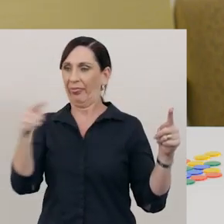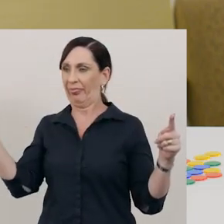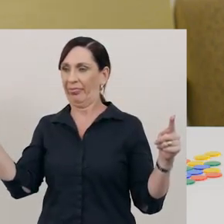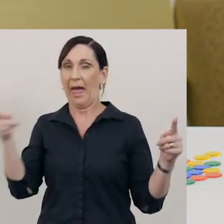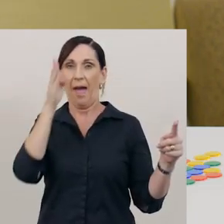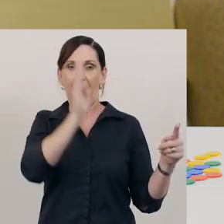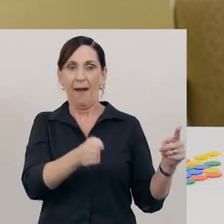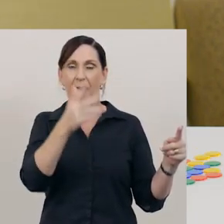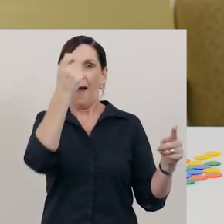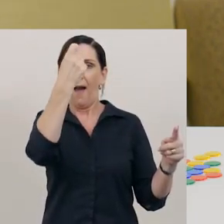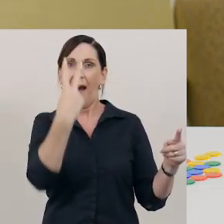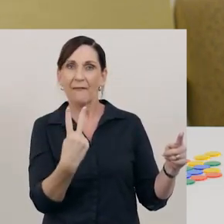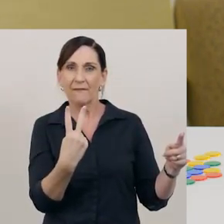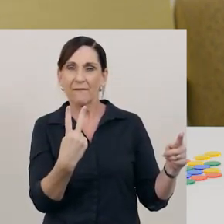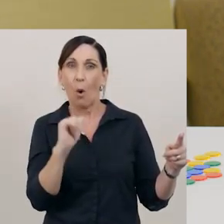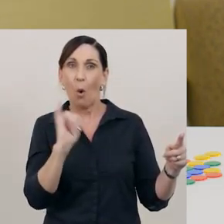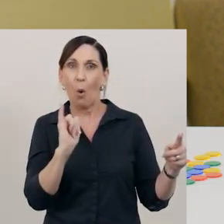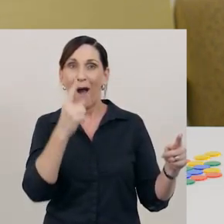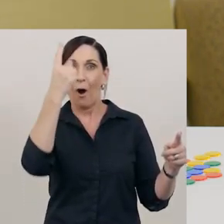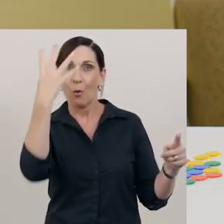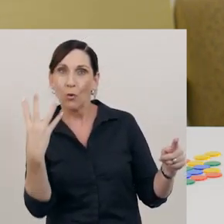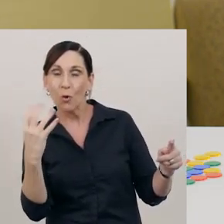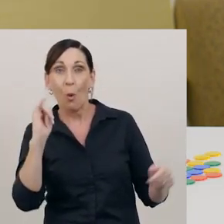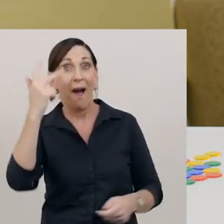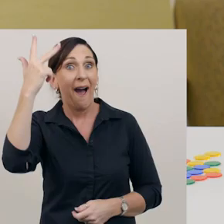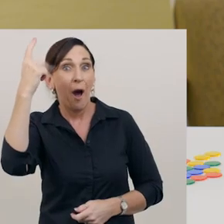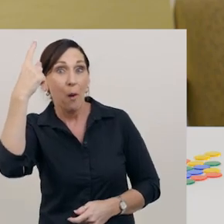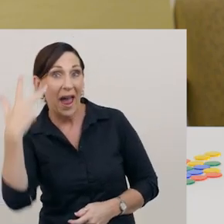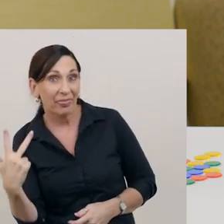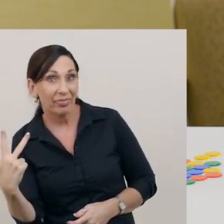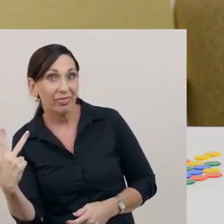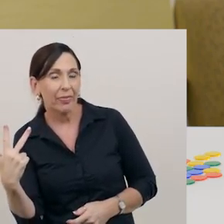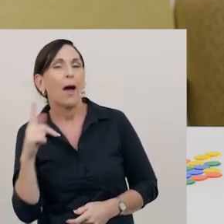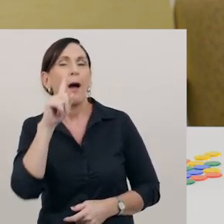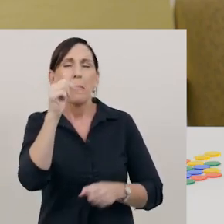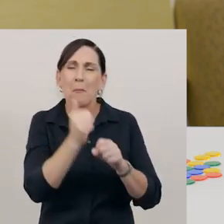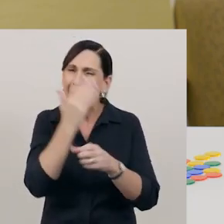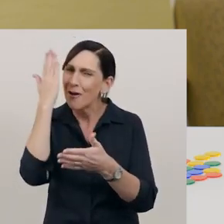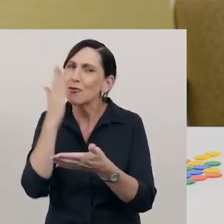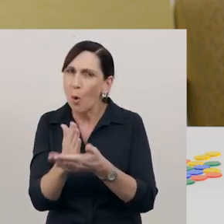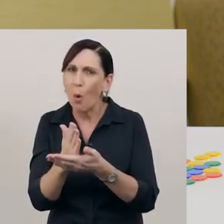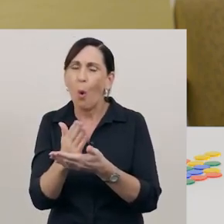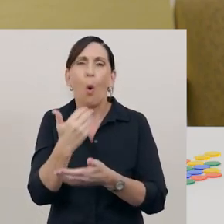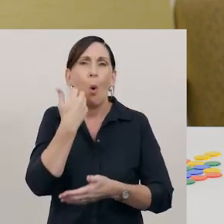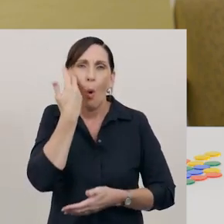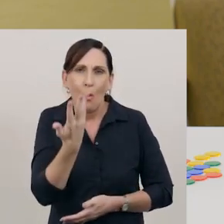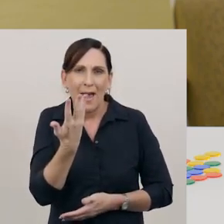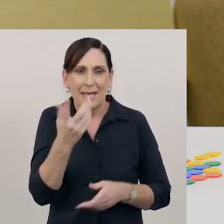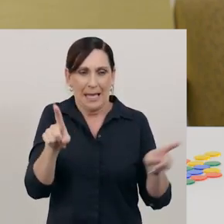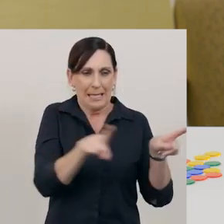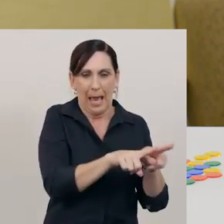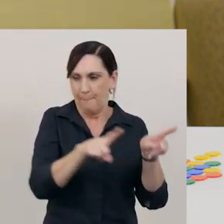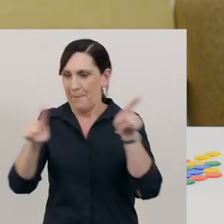quarters and eighths. We just have to ensure the final parts are, again, all the same size.